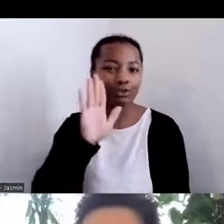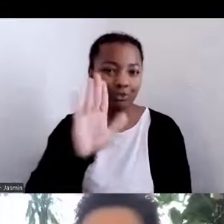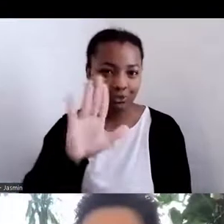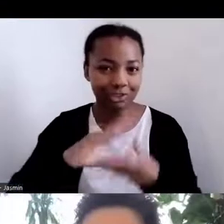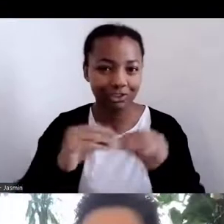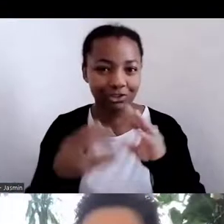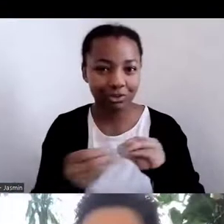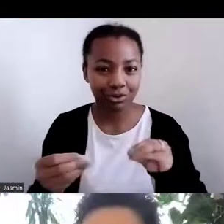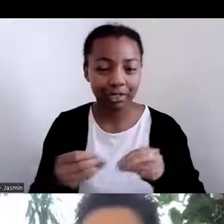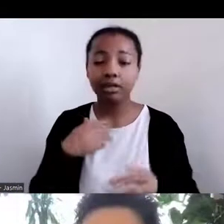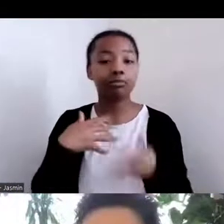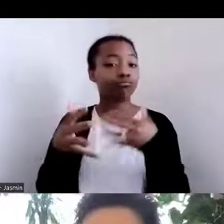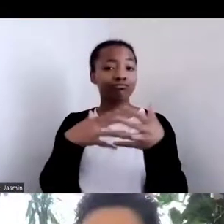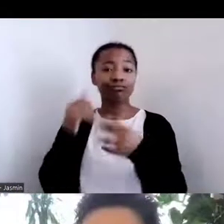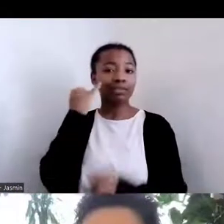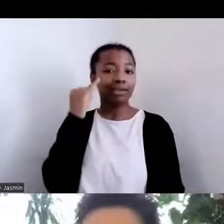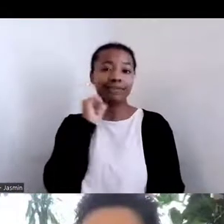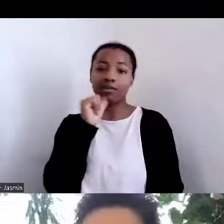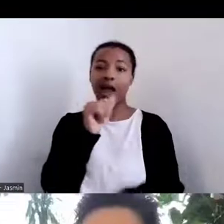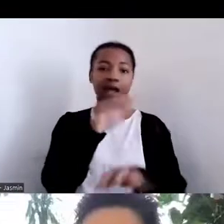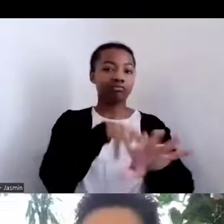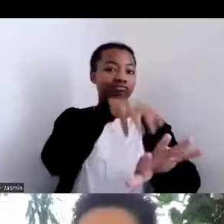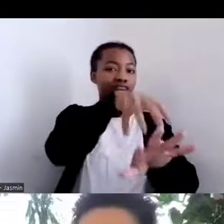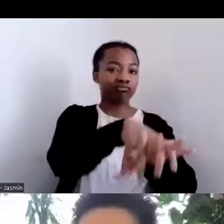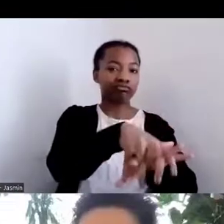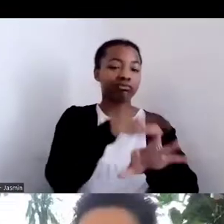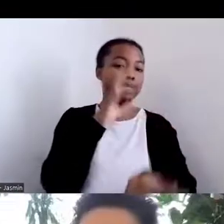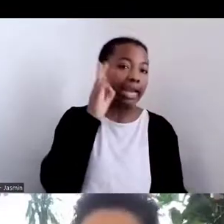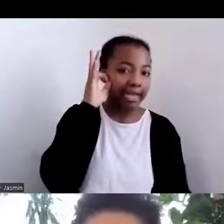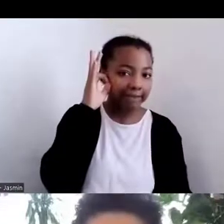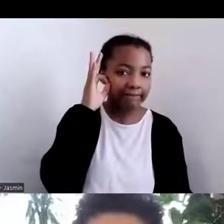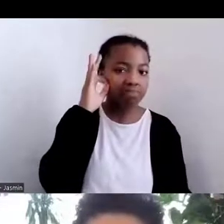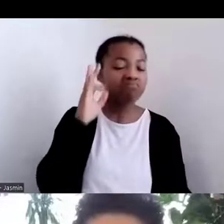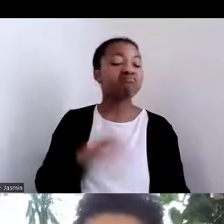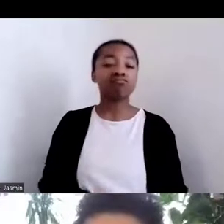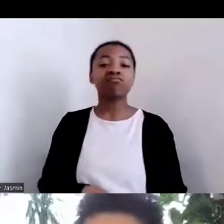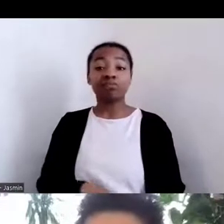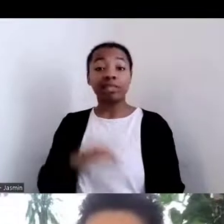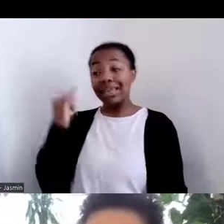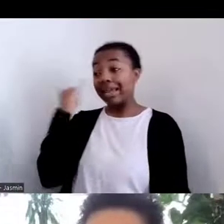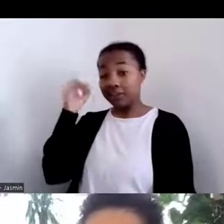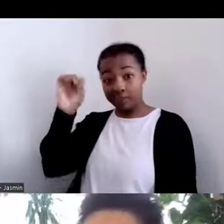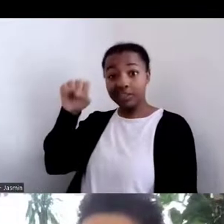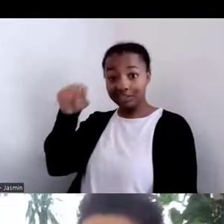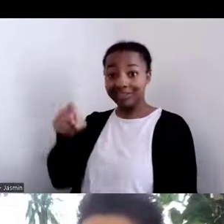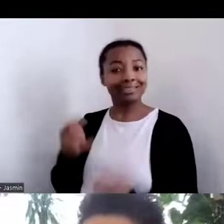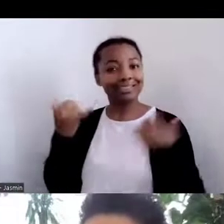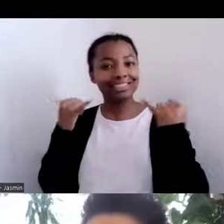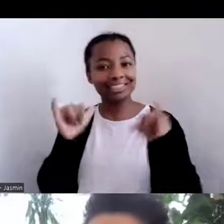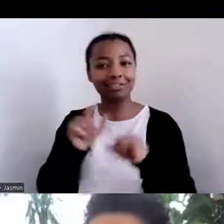you're nonnative, or if you're native, it's really important that we're able to see the way forward together